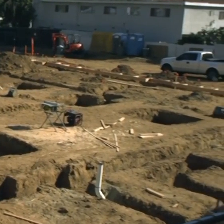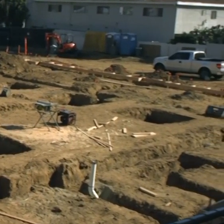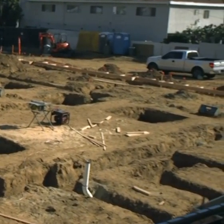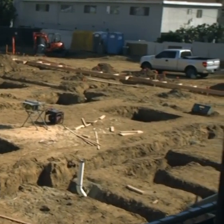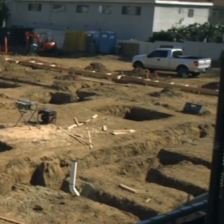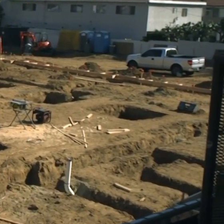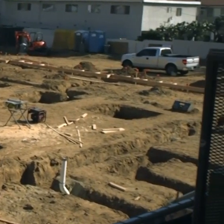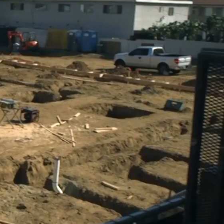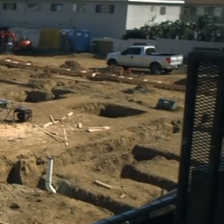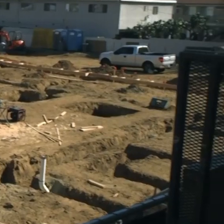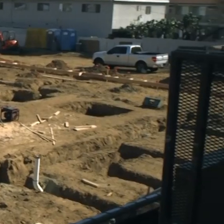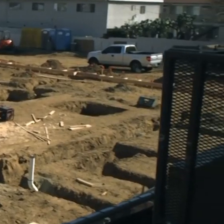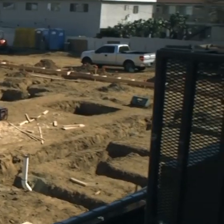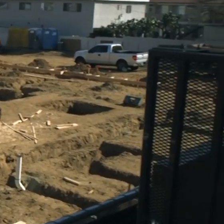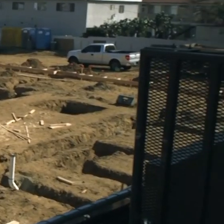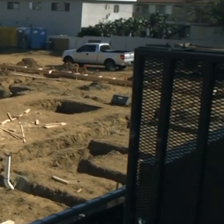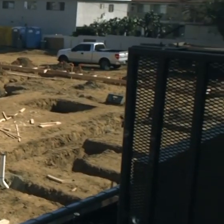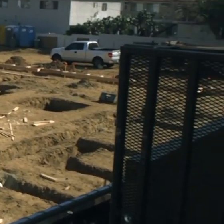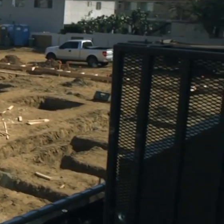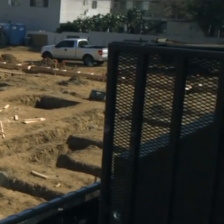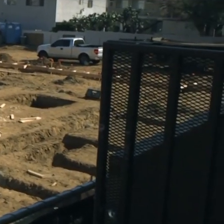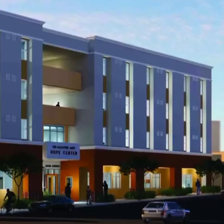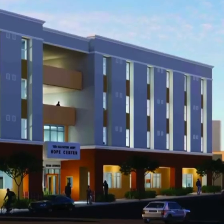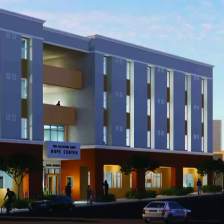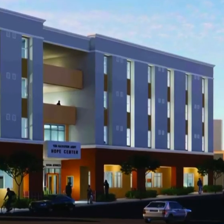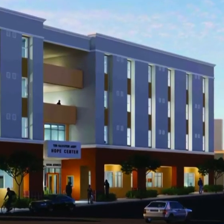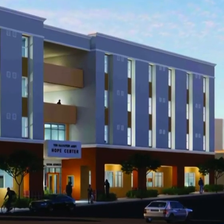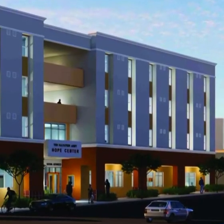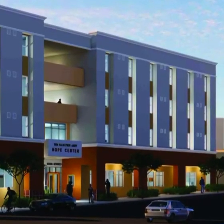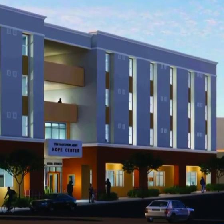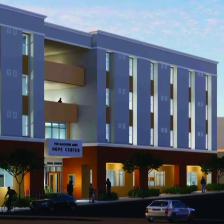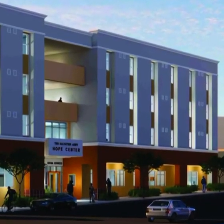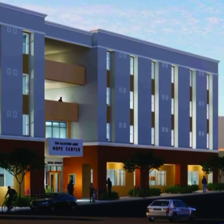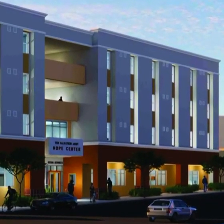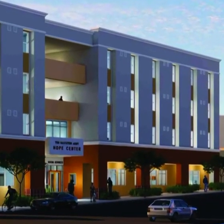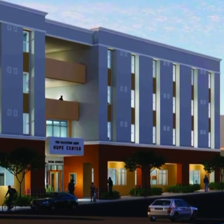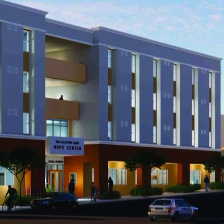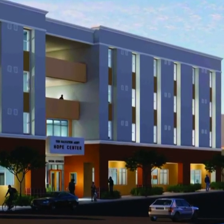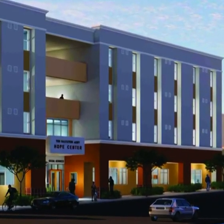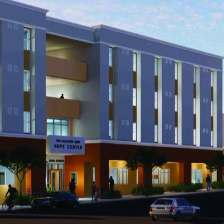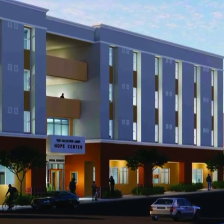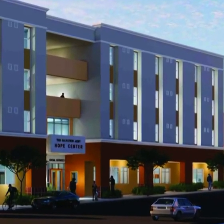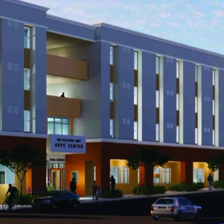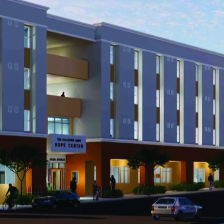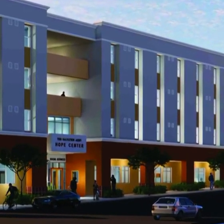held a groundbreaking for the salvation army hope center a 65-unit development